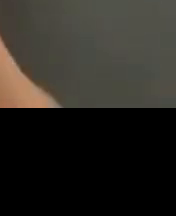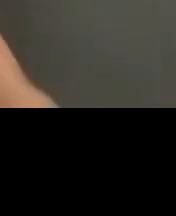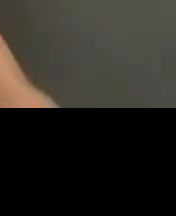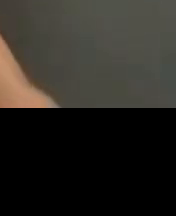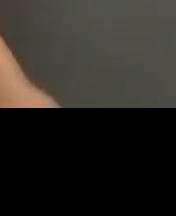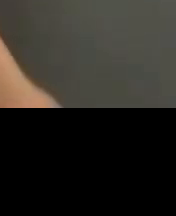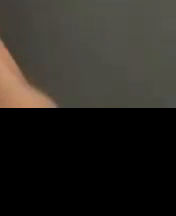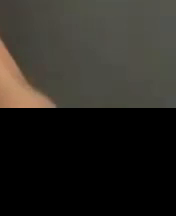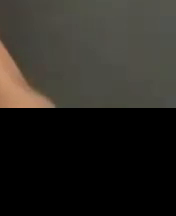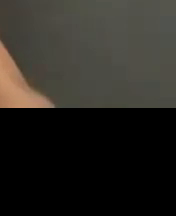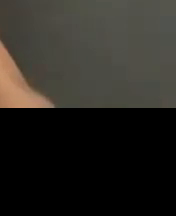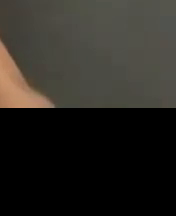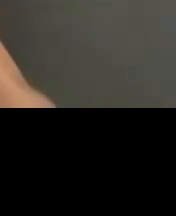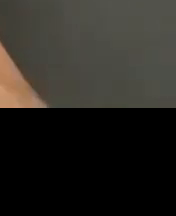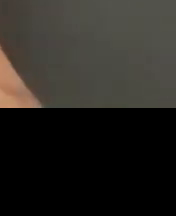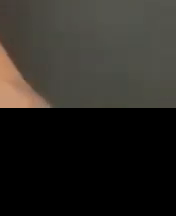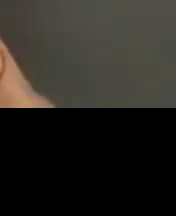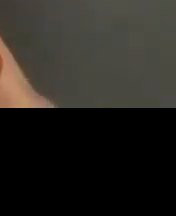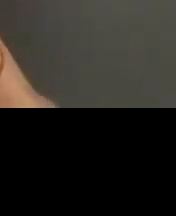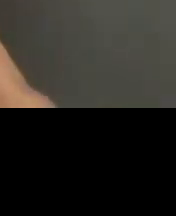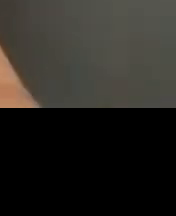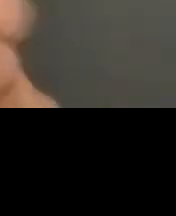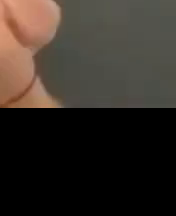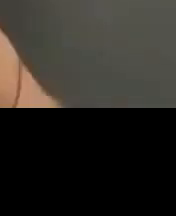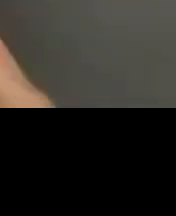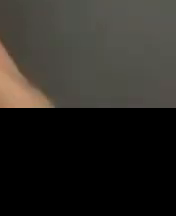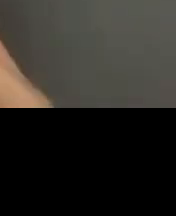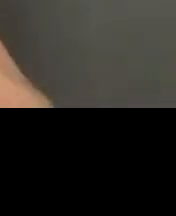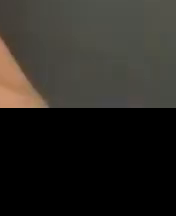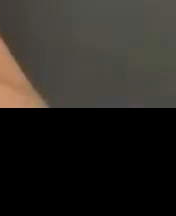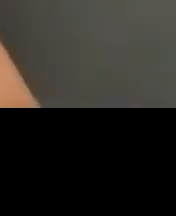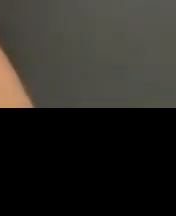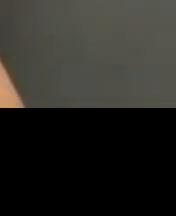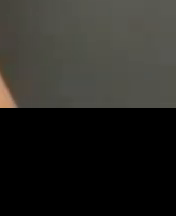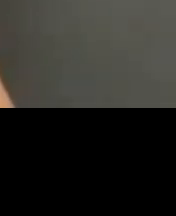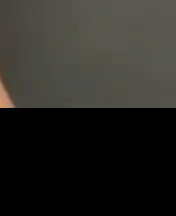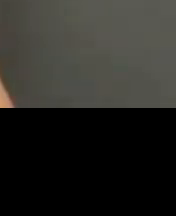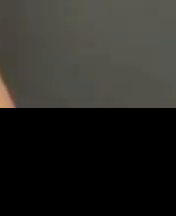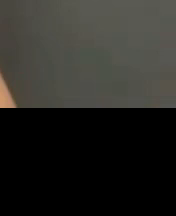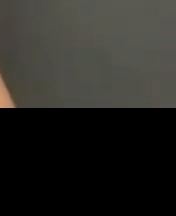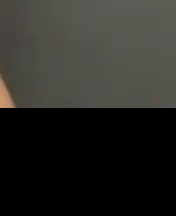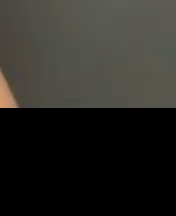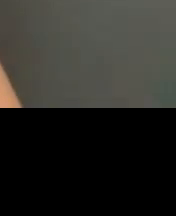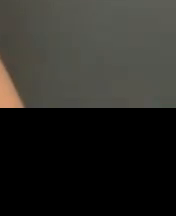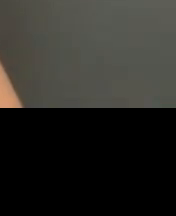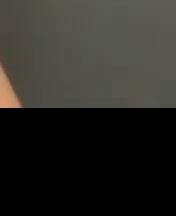able to provide equipment as a service provider through APD um so so I know we we both have a